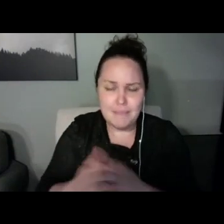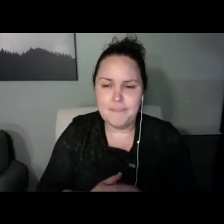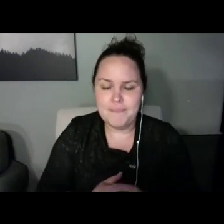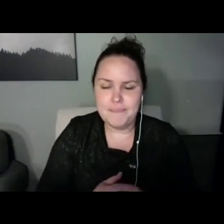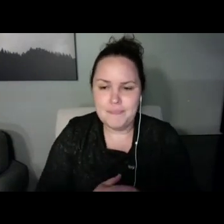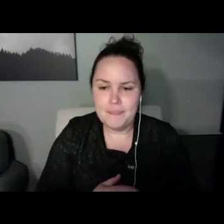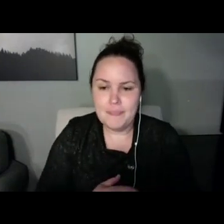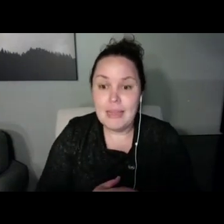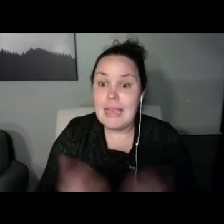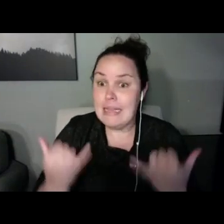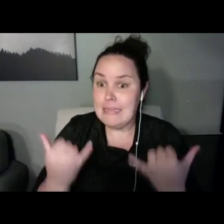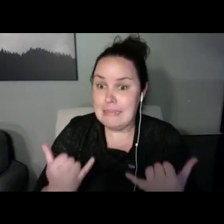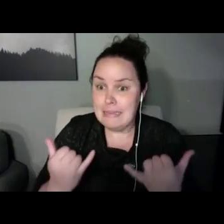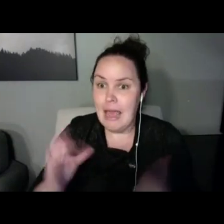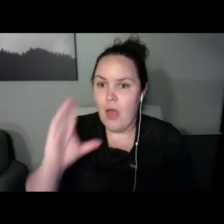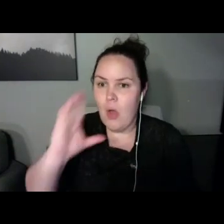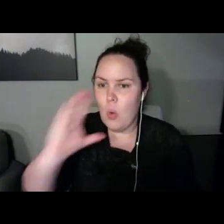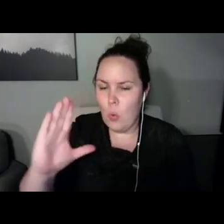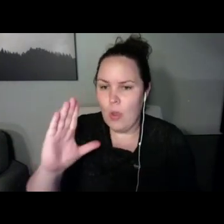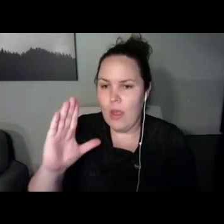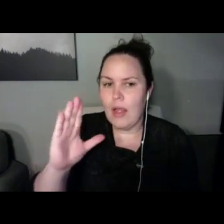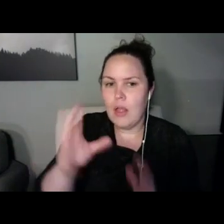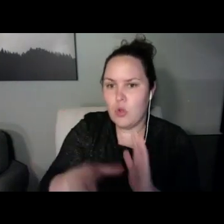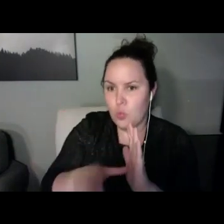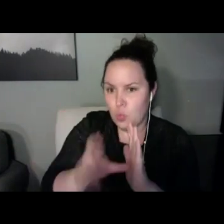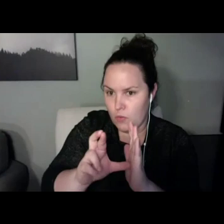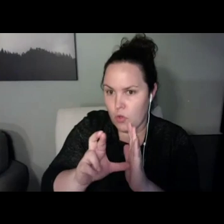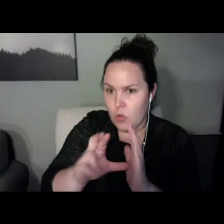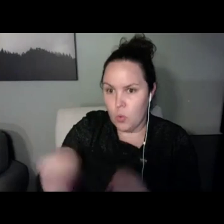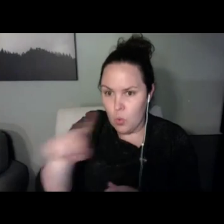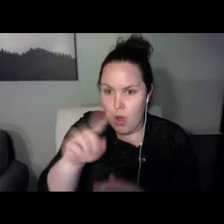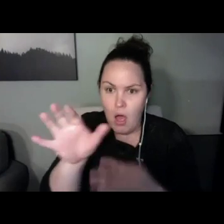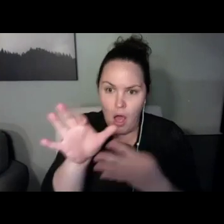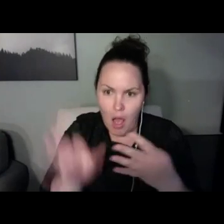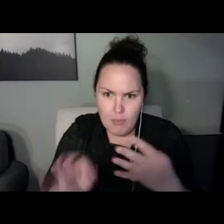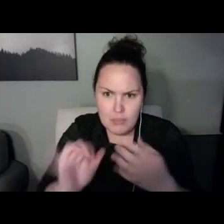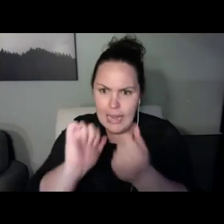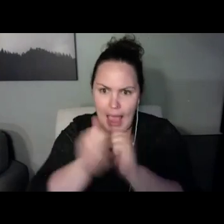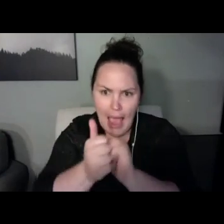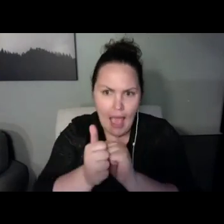I would like to take a minute to review your accessibility options for the show.